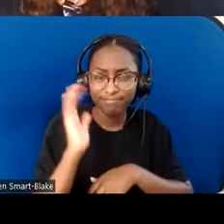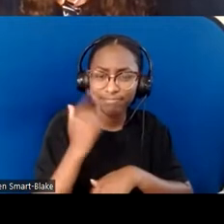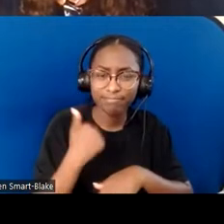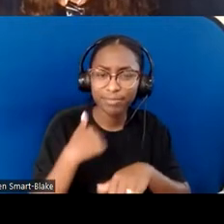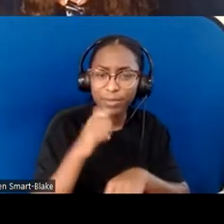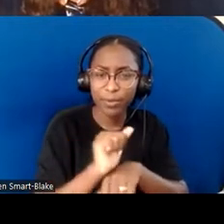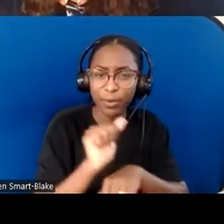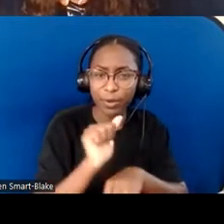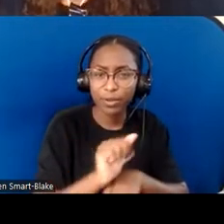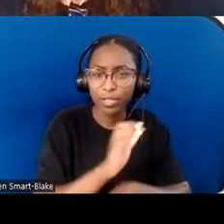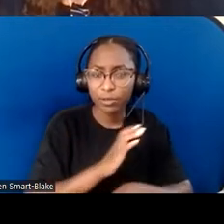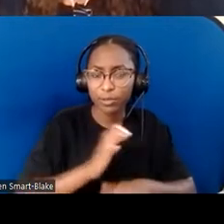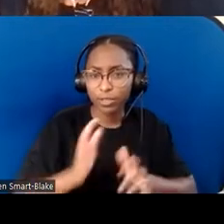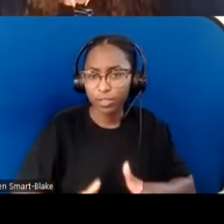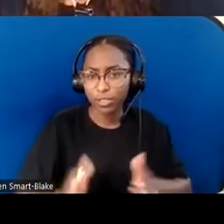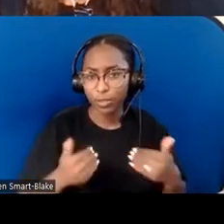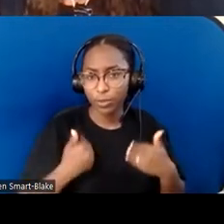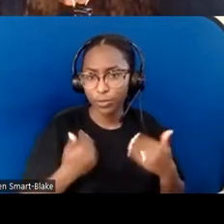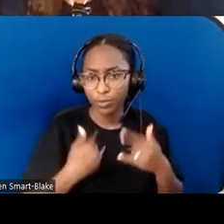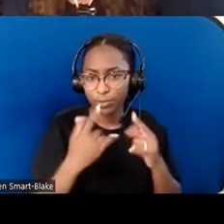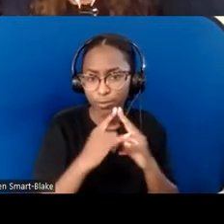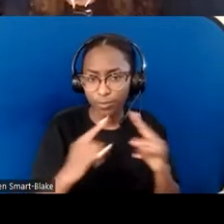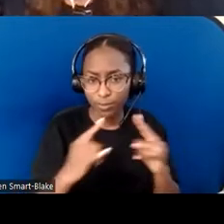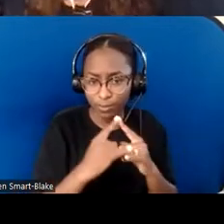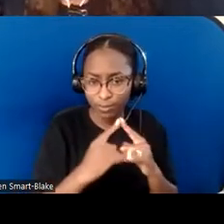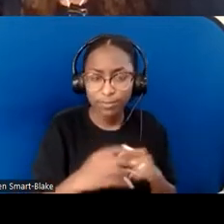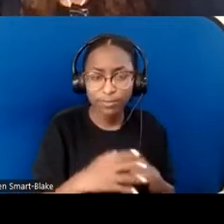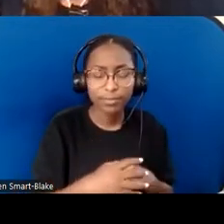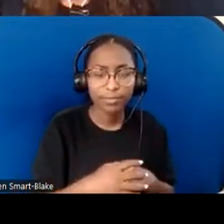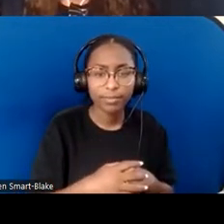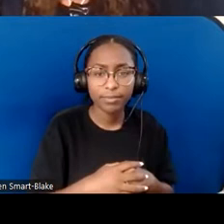It was a camp for kids of all abilities and disabilities.